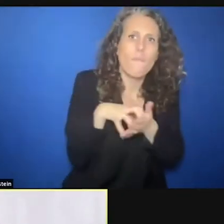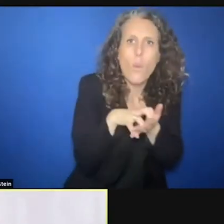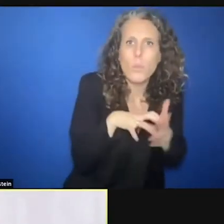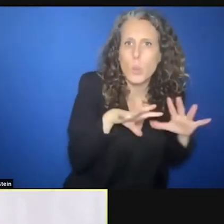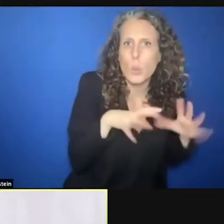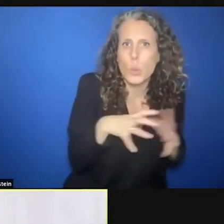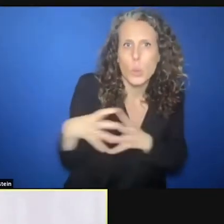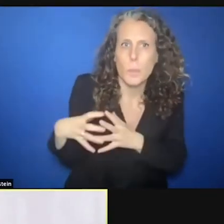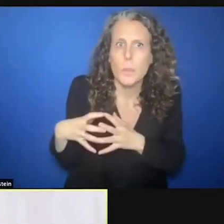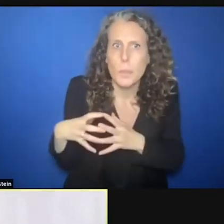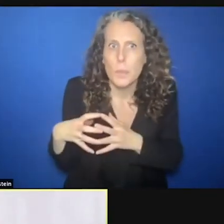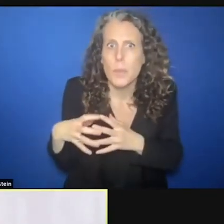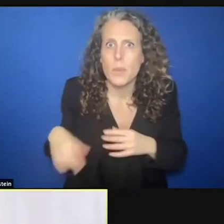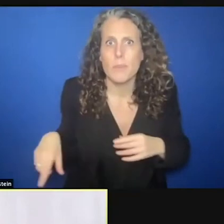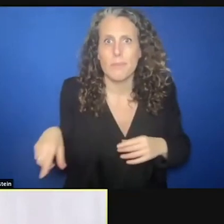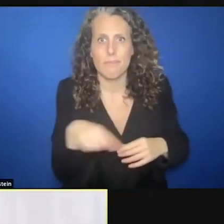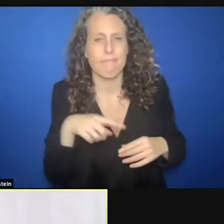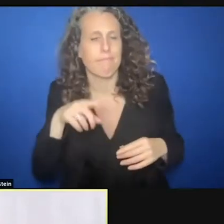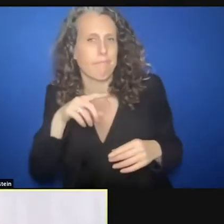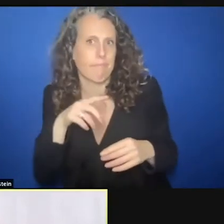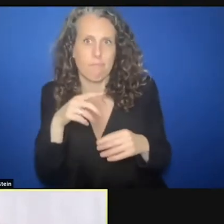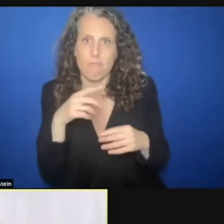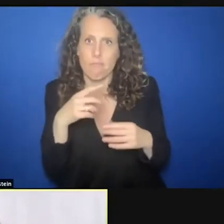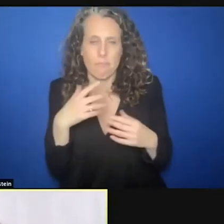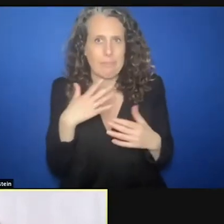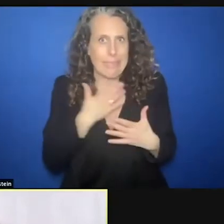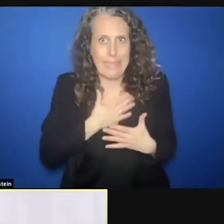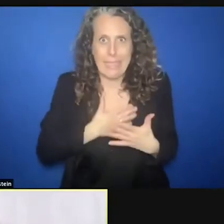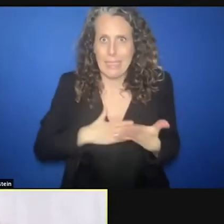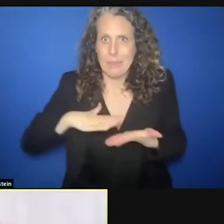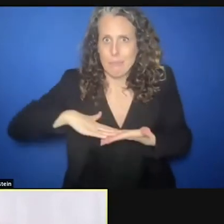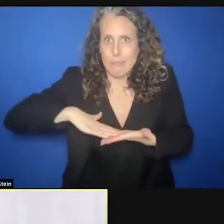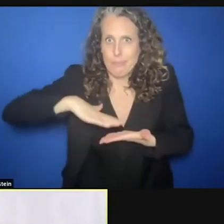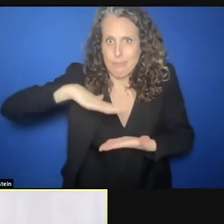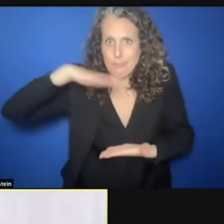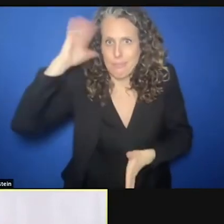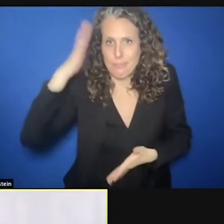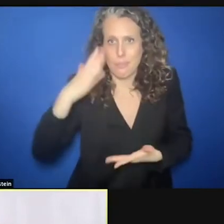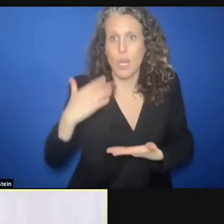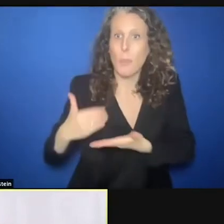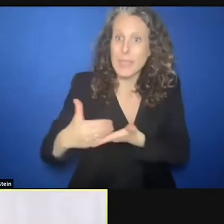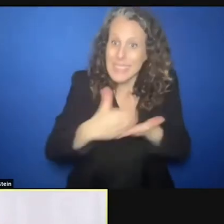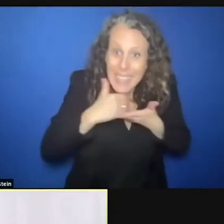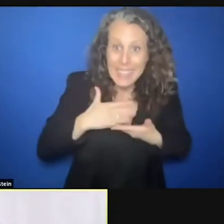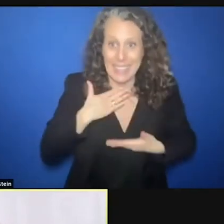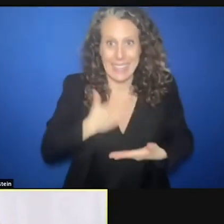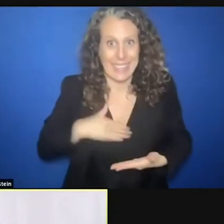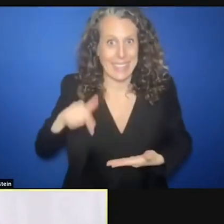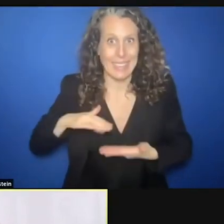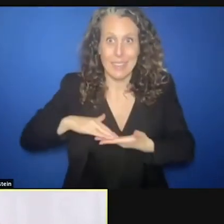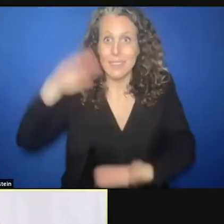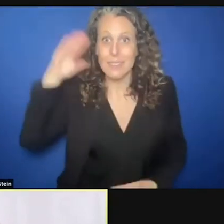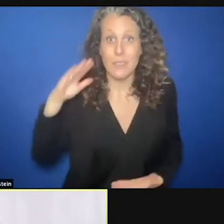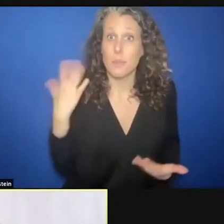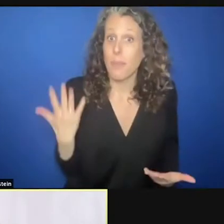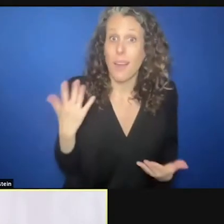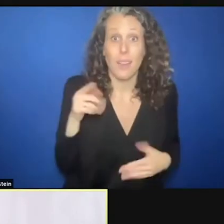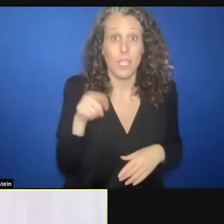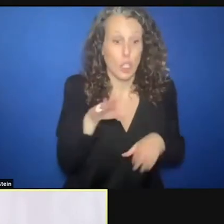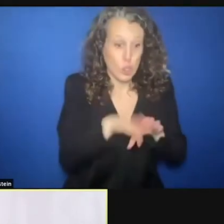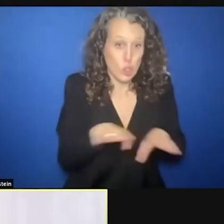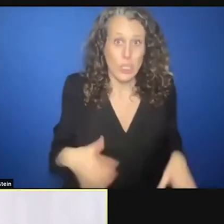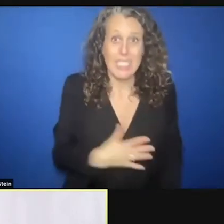experiencing very serious needs. And protection needs. But when children are hungry or thirsty,